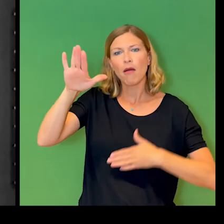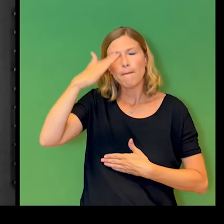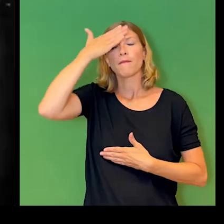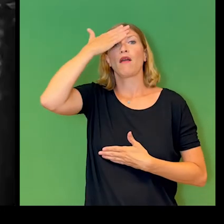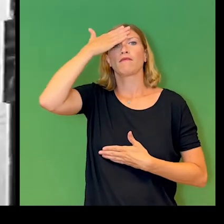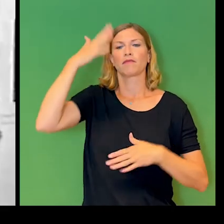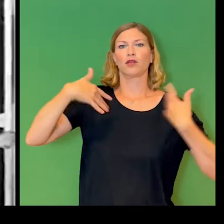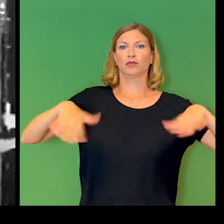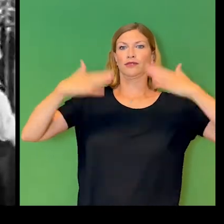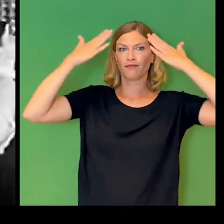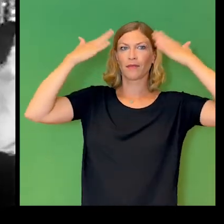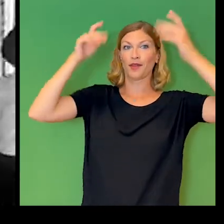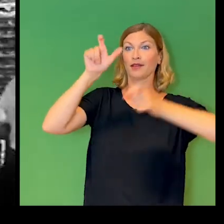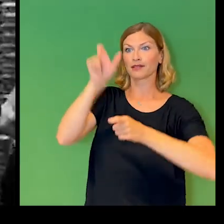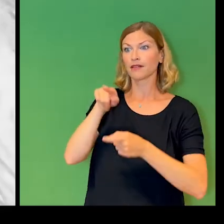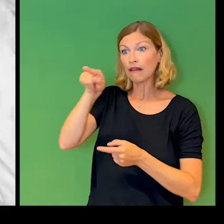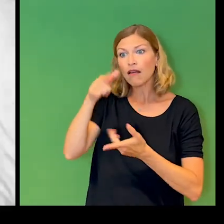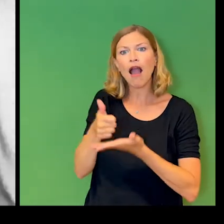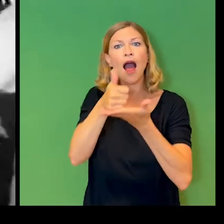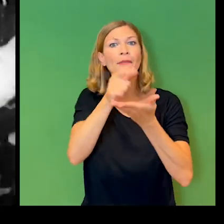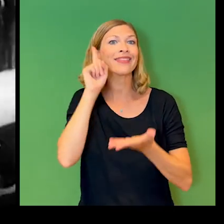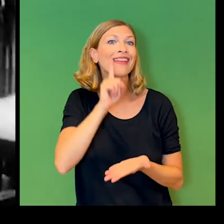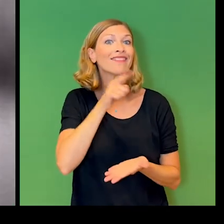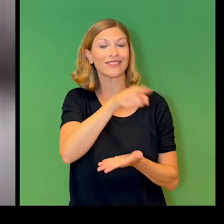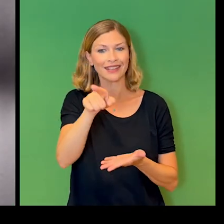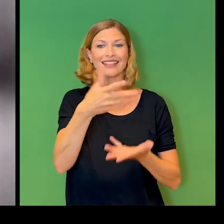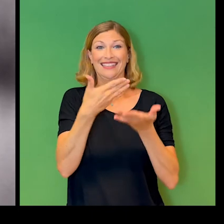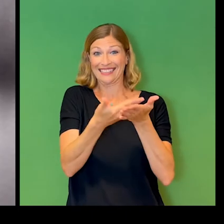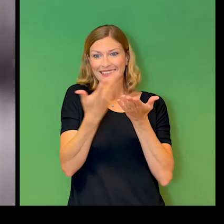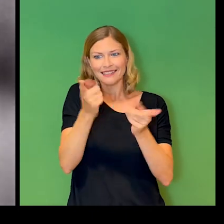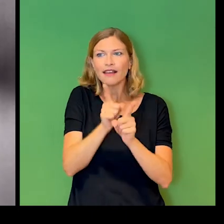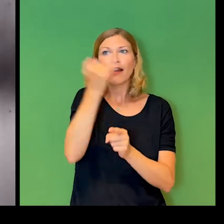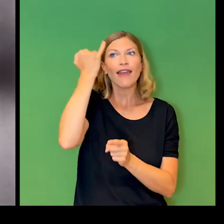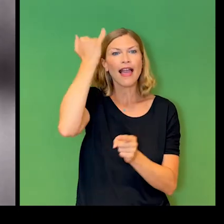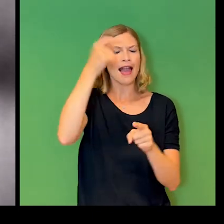as an attempt to help the hearing impaired. How might future inventions inspired by